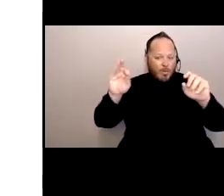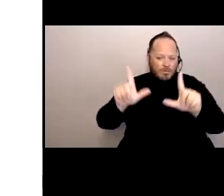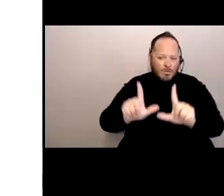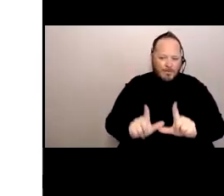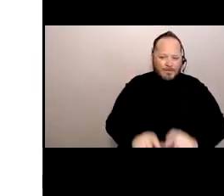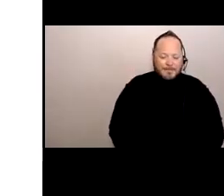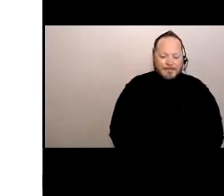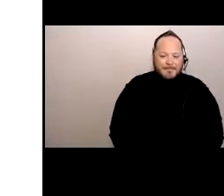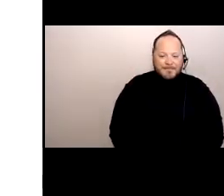Next slide.